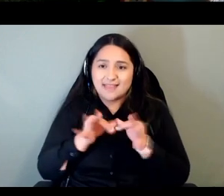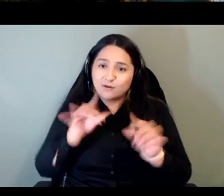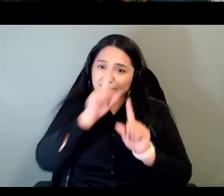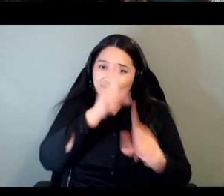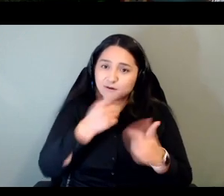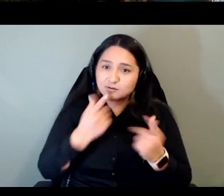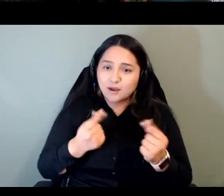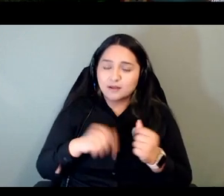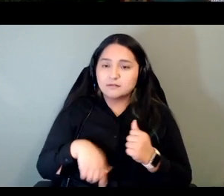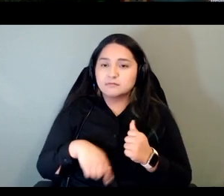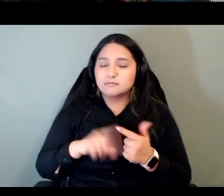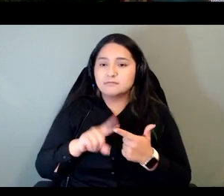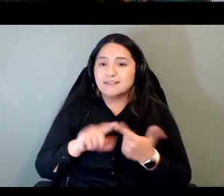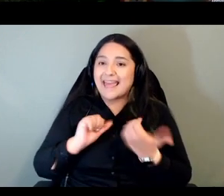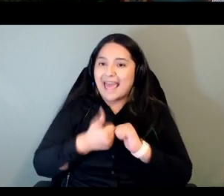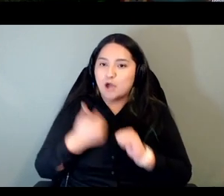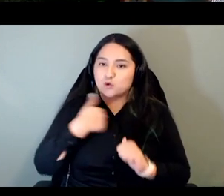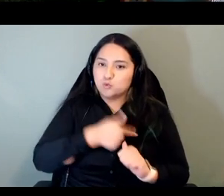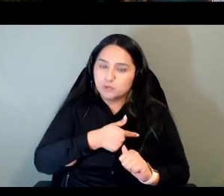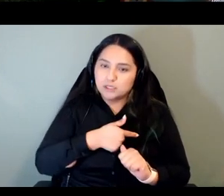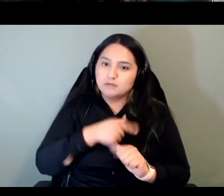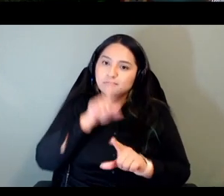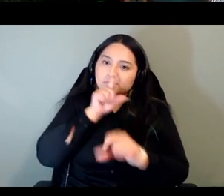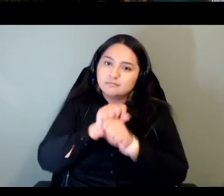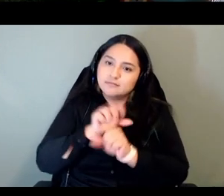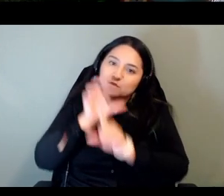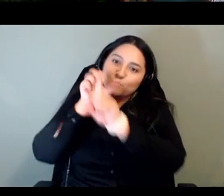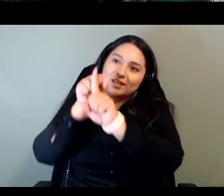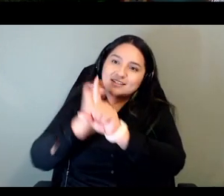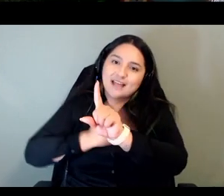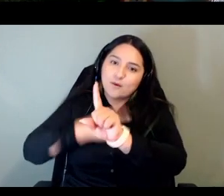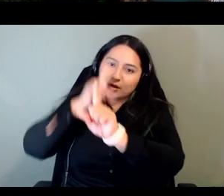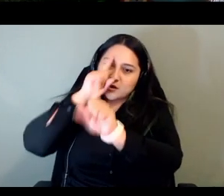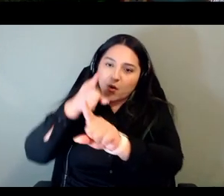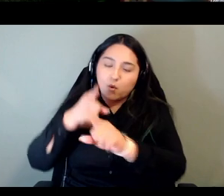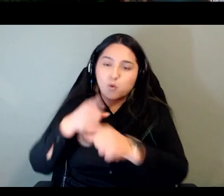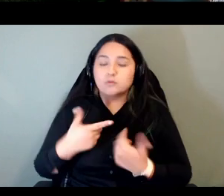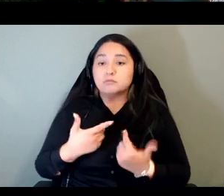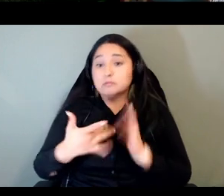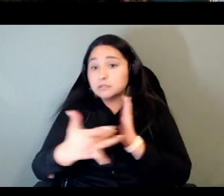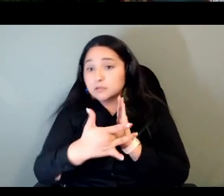language goals is it through technology or are there other more meaningful appropriate